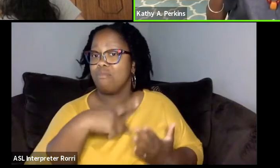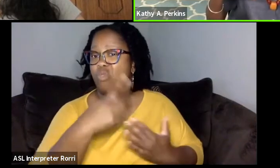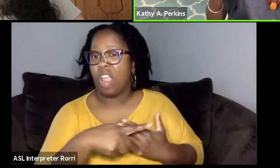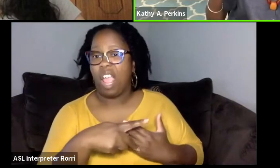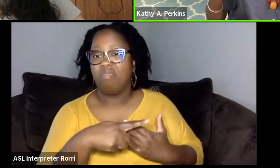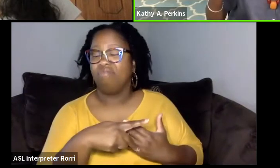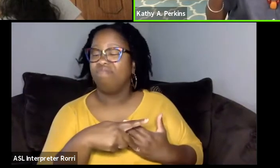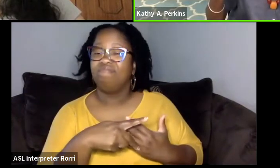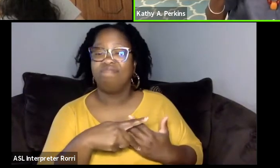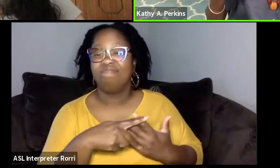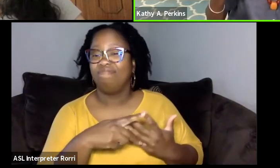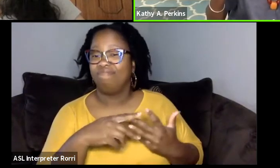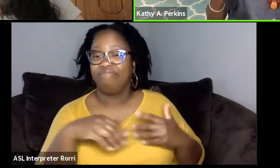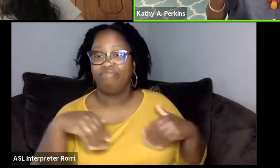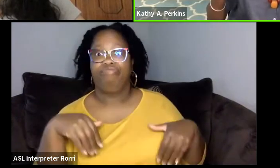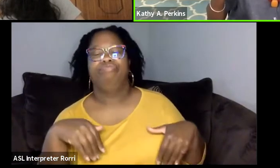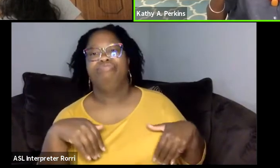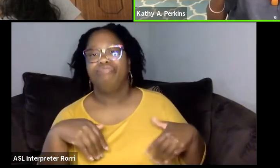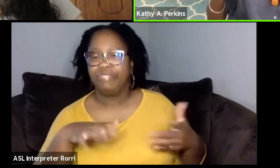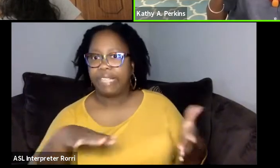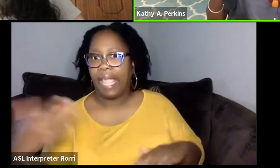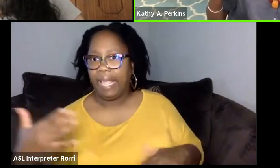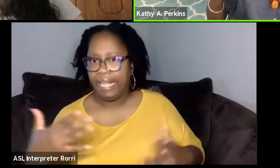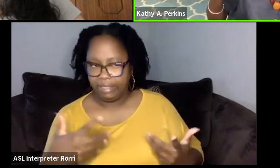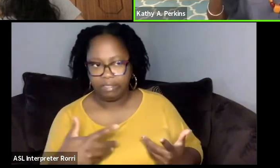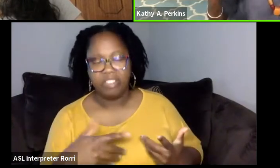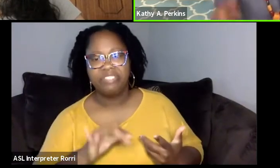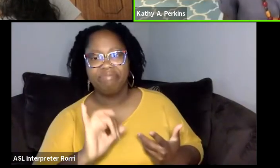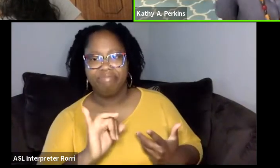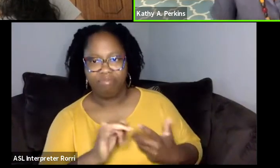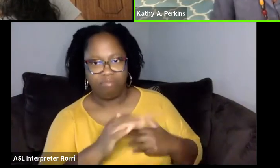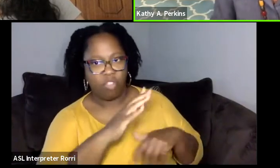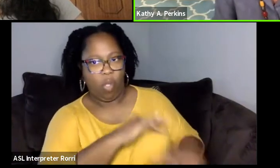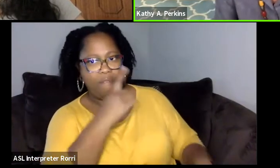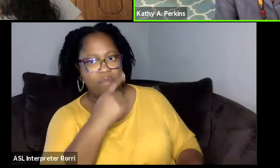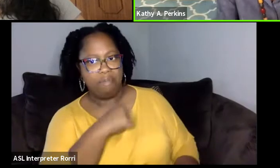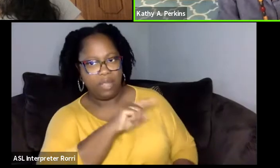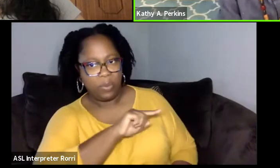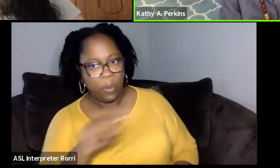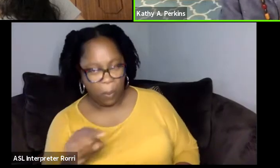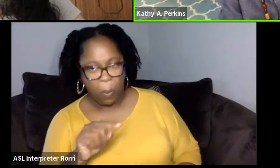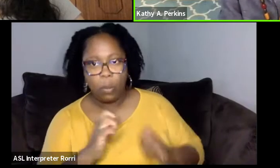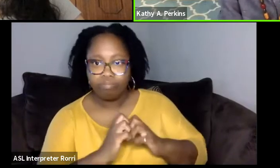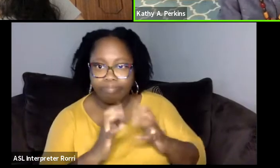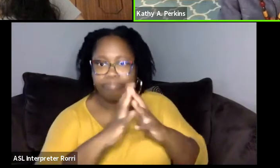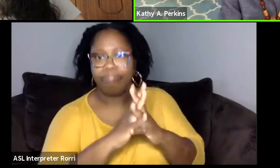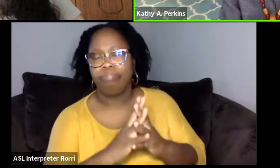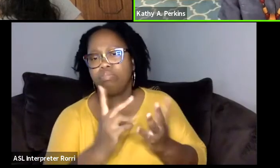and reinstate the program. And I had been at Smith college for six years teaching